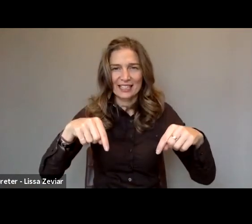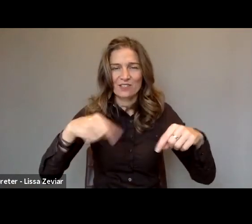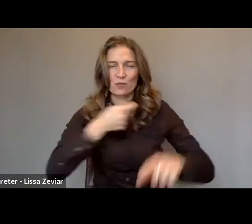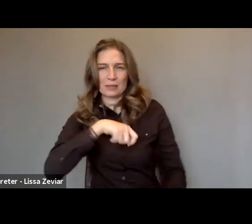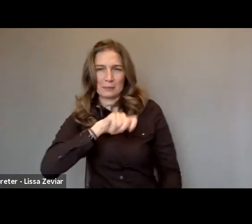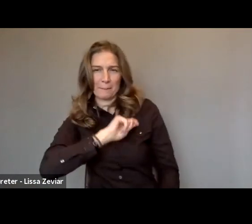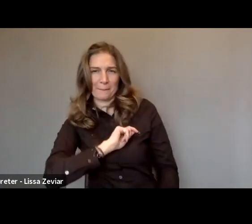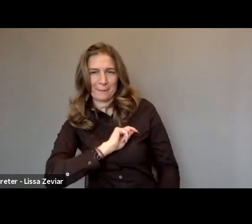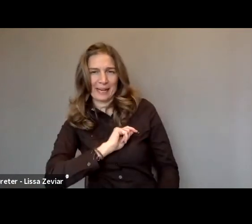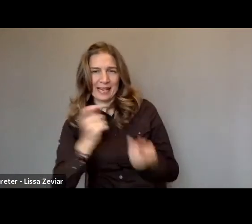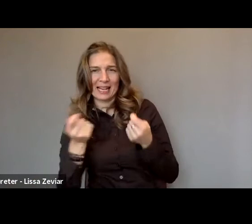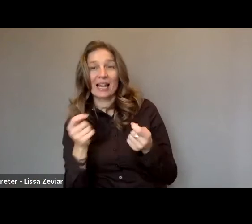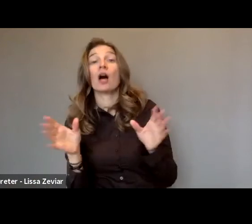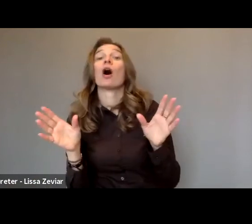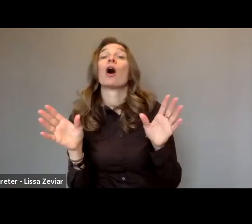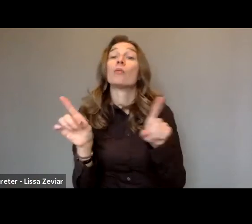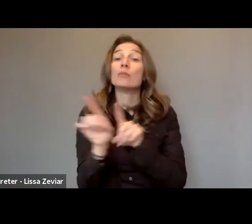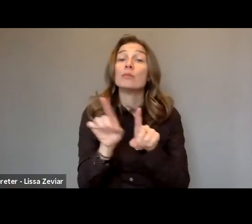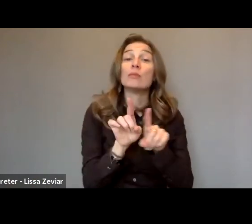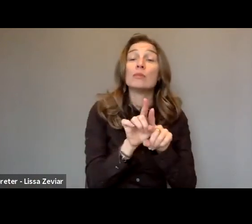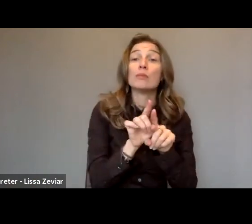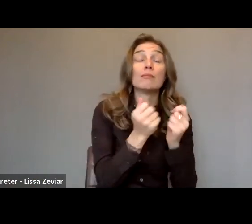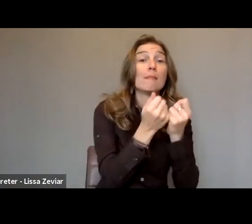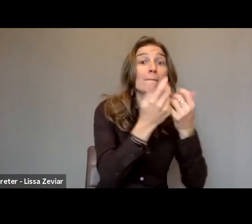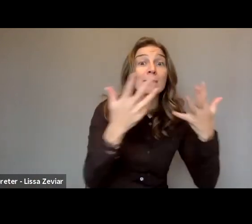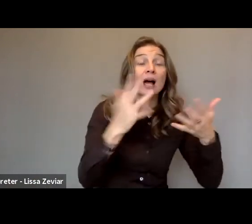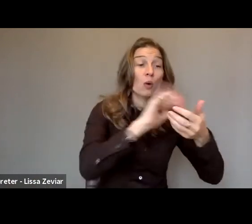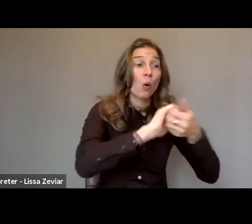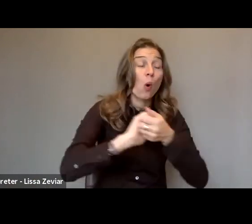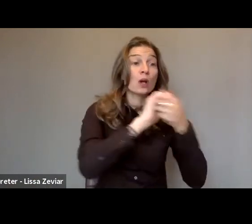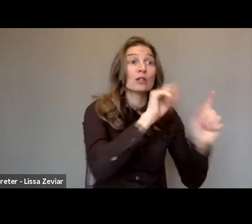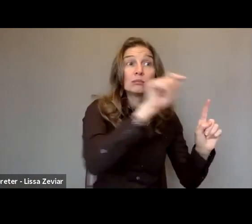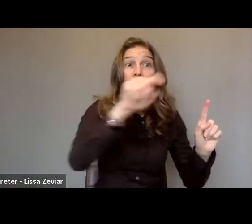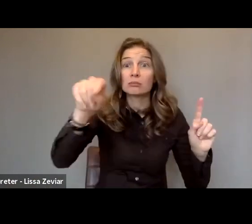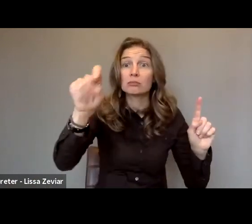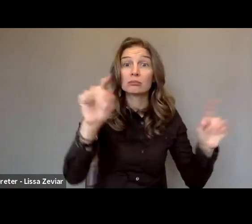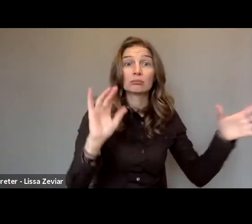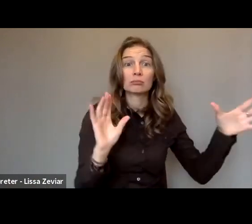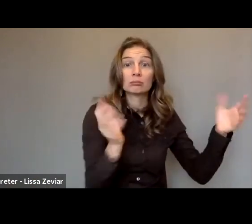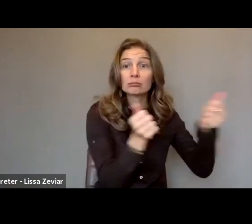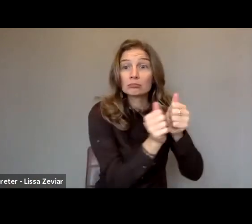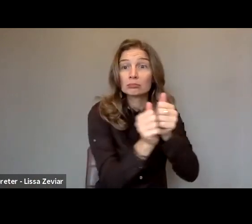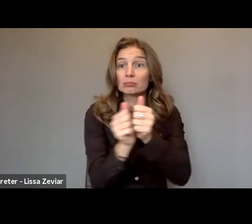with the participation of many organizations present today.